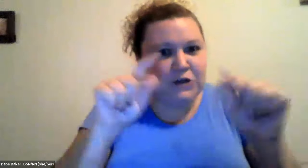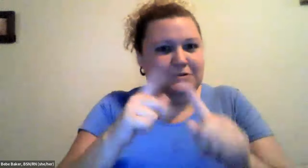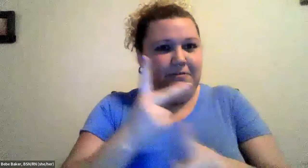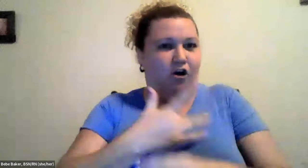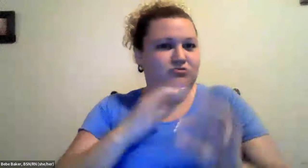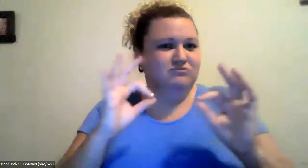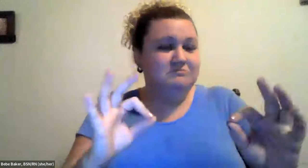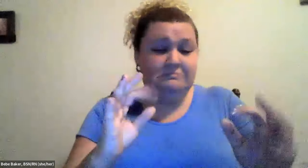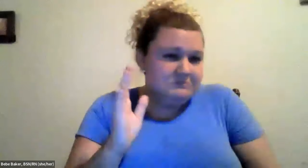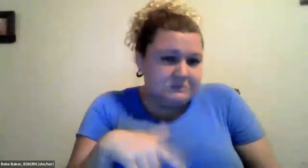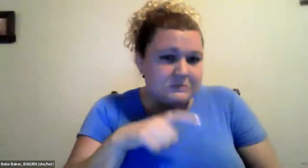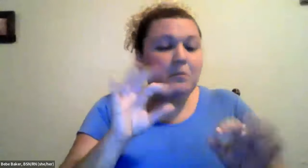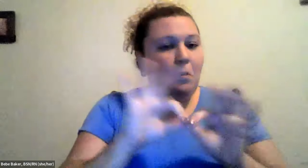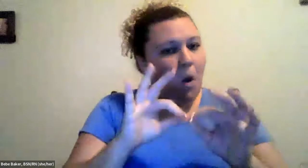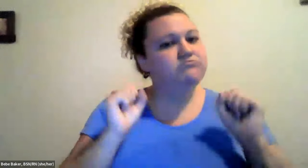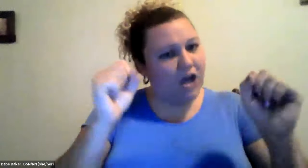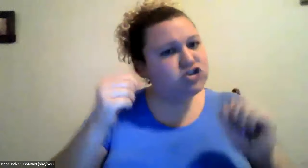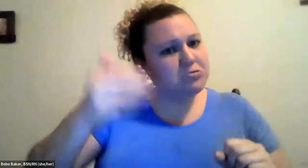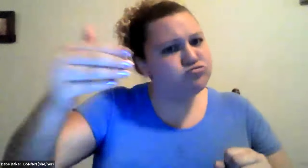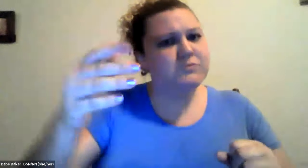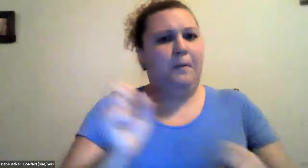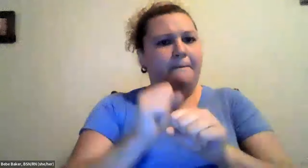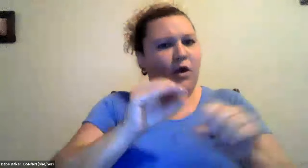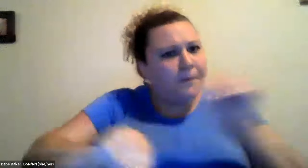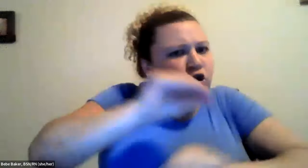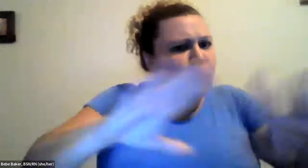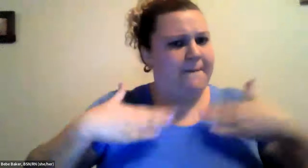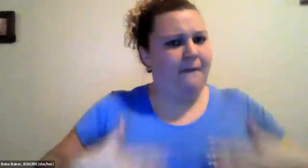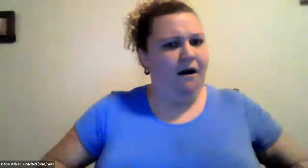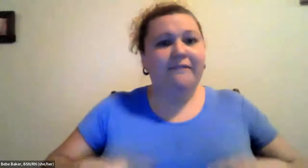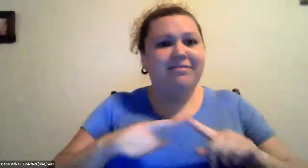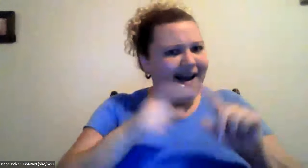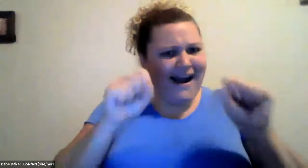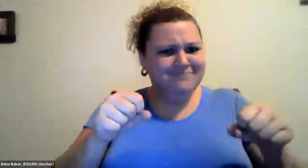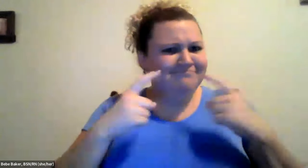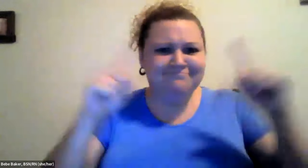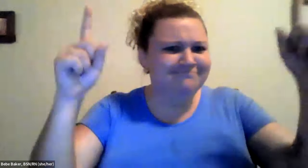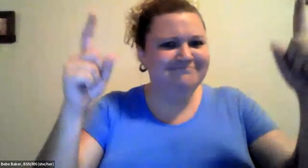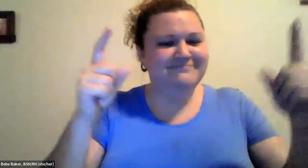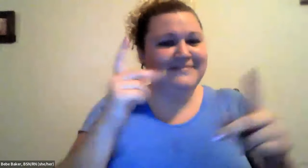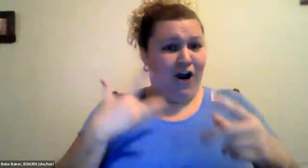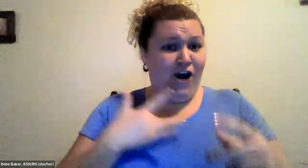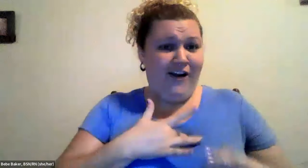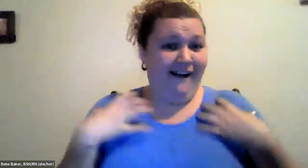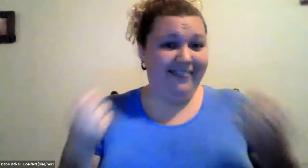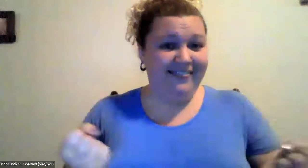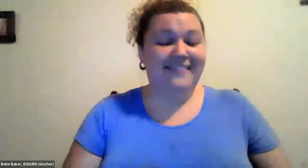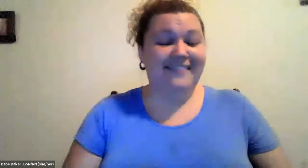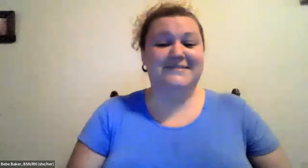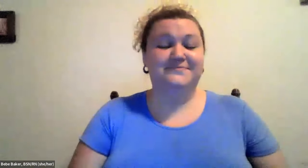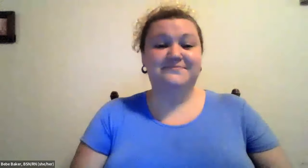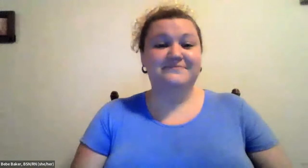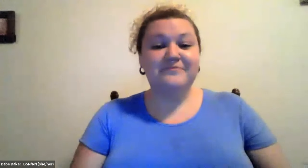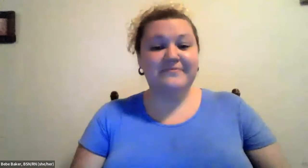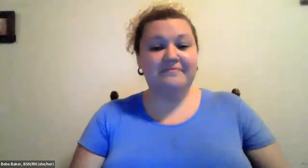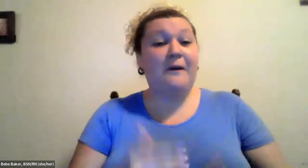Cristine Saunders: You don't have to be an athlete in order to keep your heart in good shape it's just important to be moving and exercise regularly and then you'll be fine and you'll keep your heart healthy.